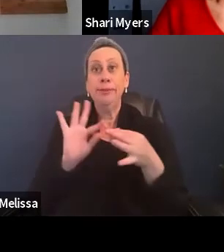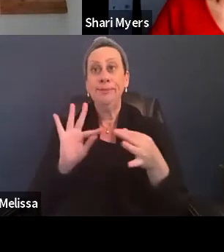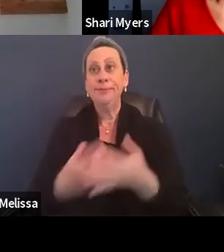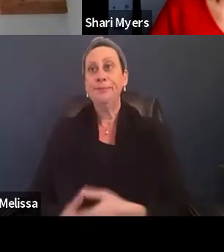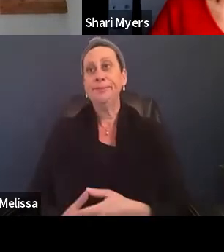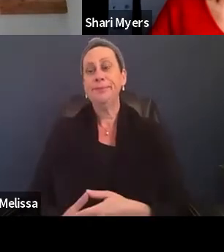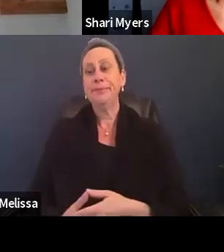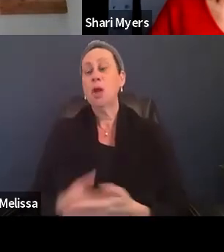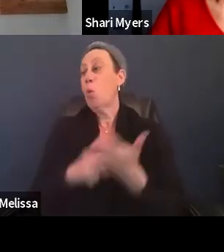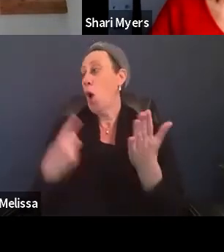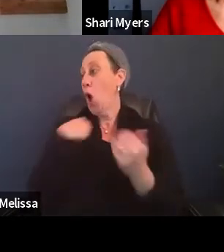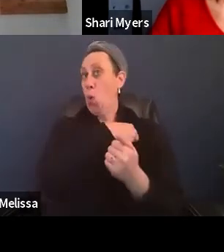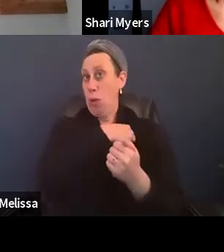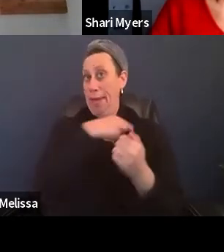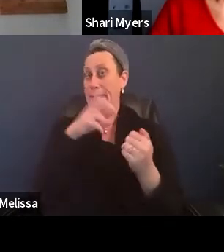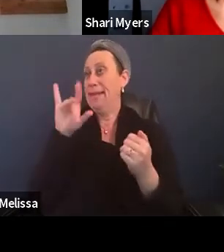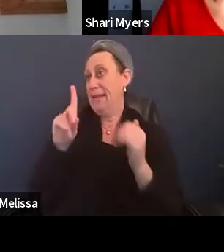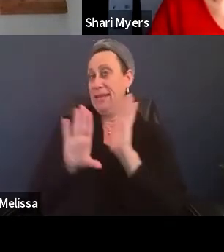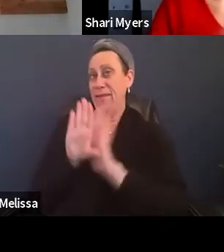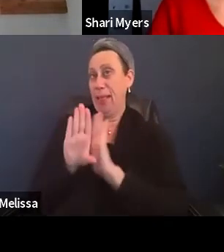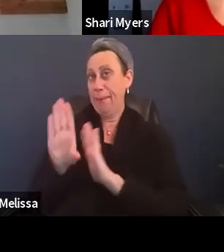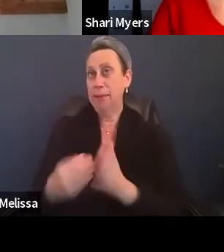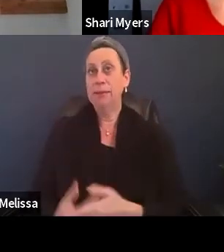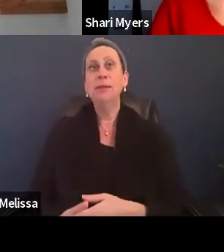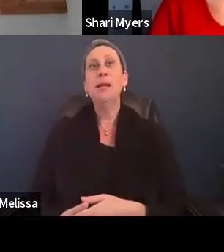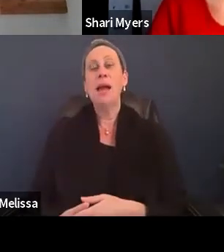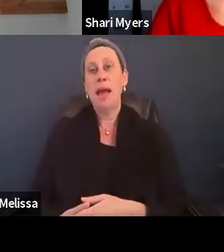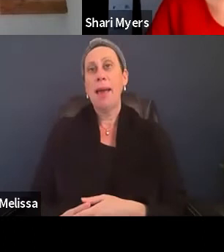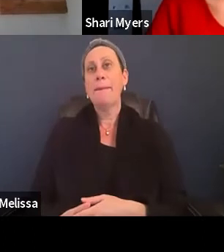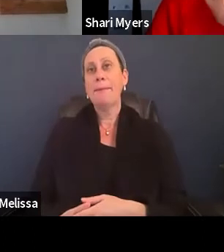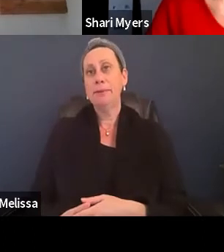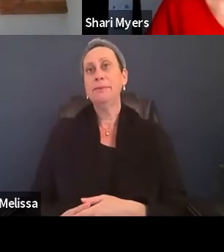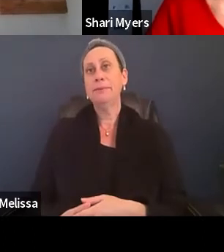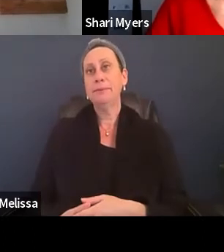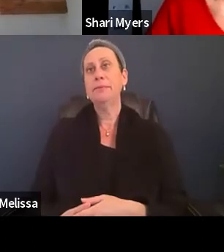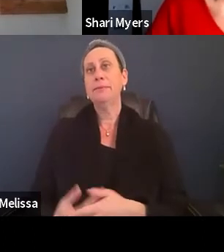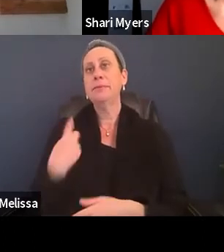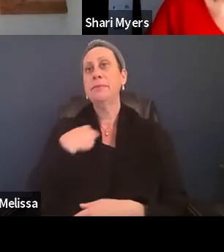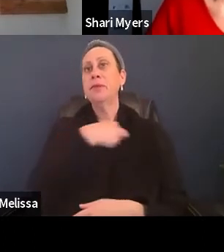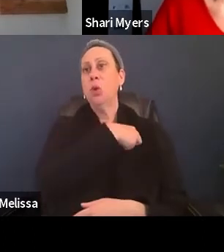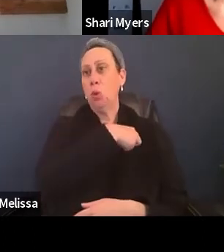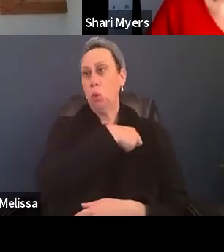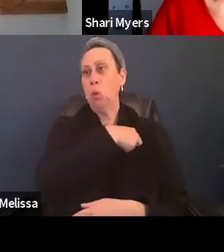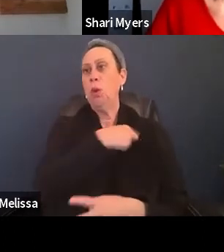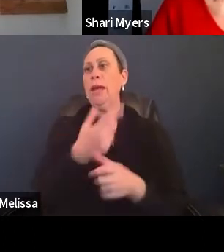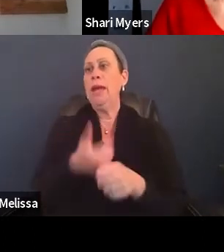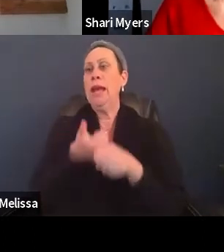What we have developed is we have taken on the model of C-MIST that was developed